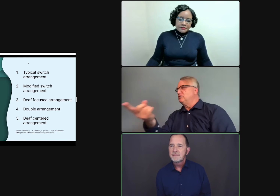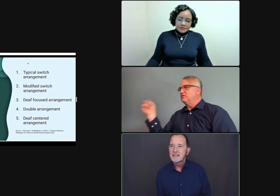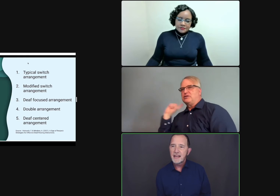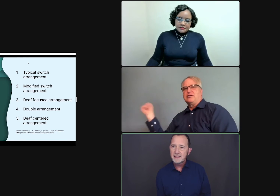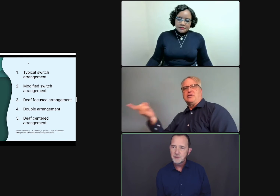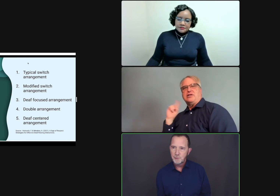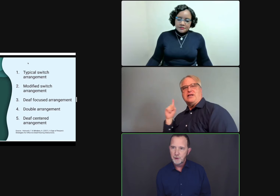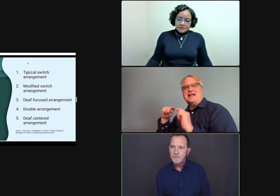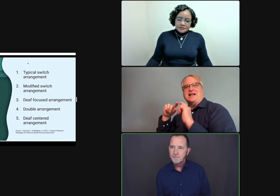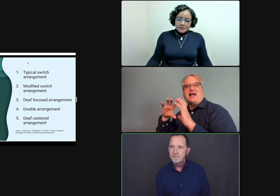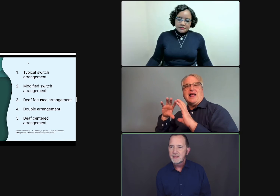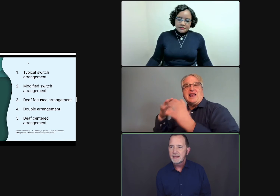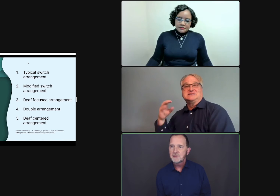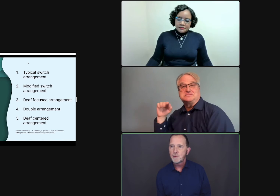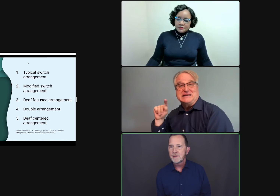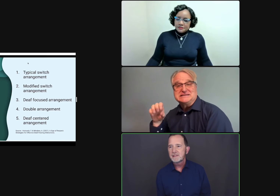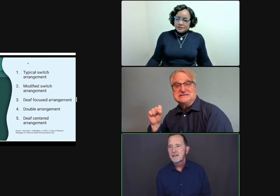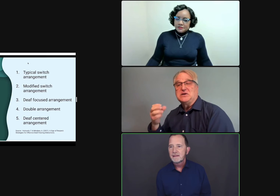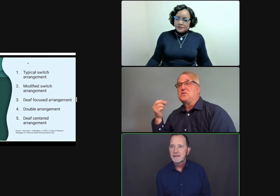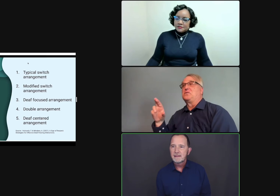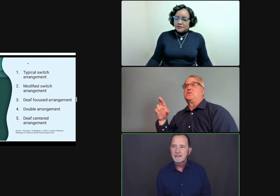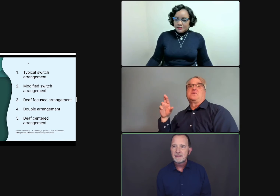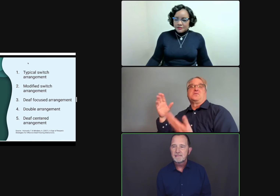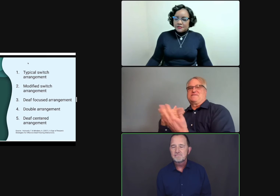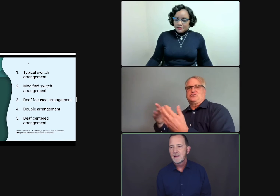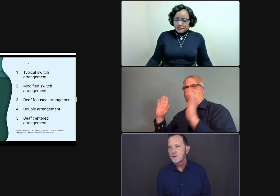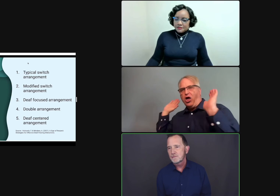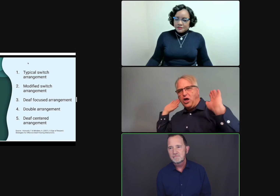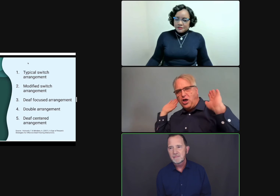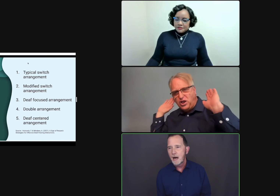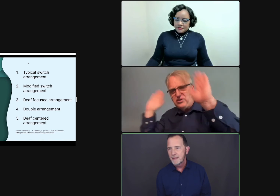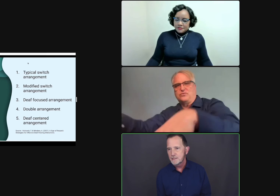Then the second interpreter can interpret the other comments